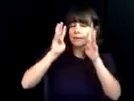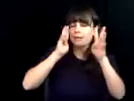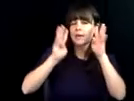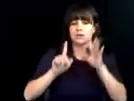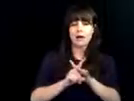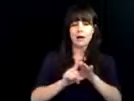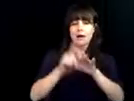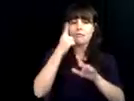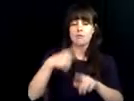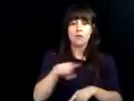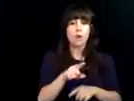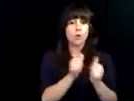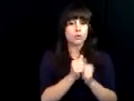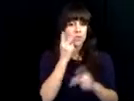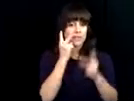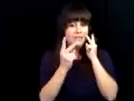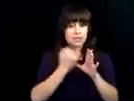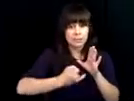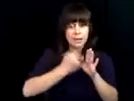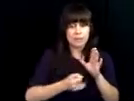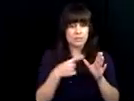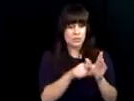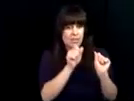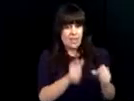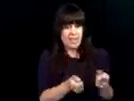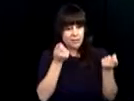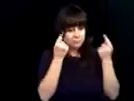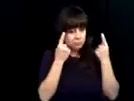technology is all around us. New and exciting innovations are appearing